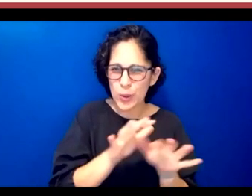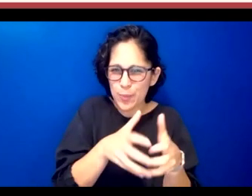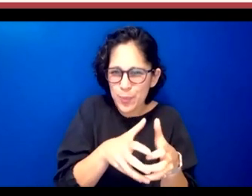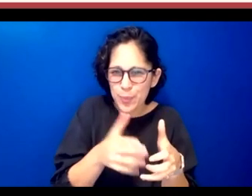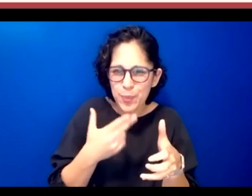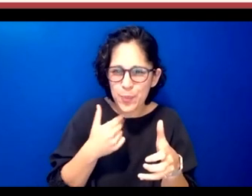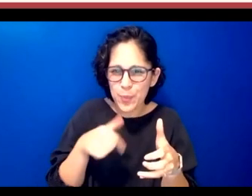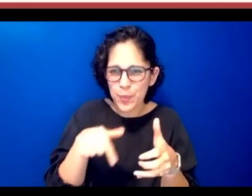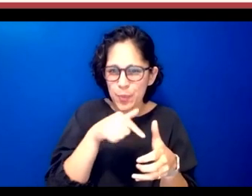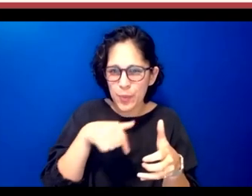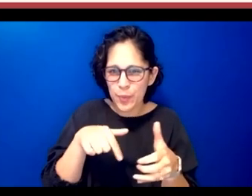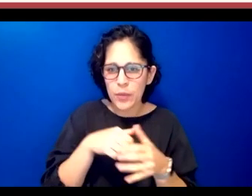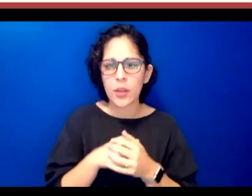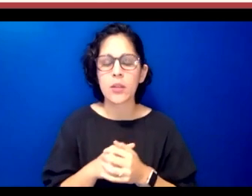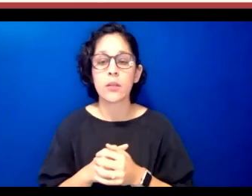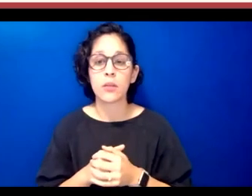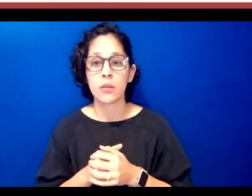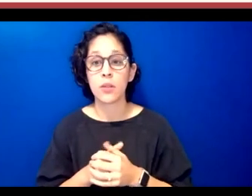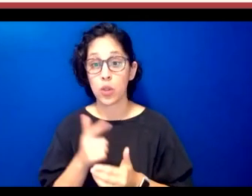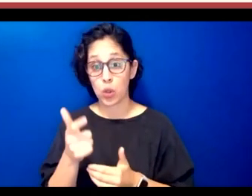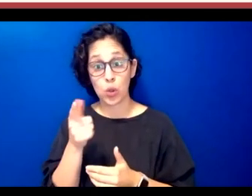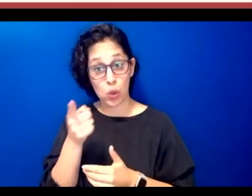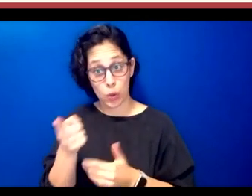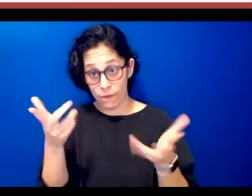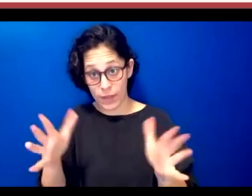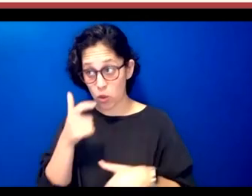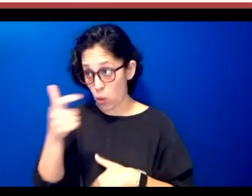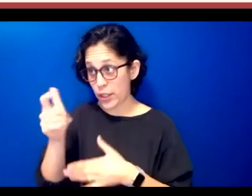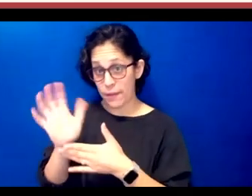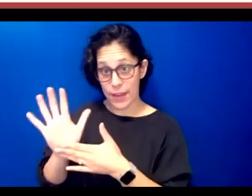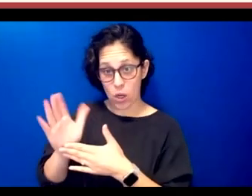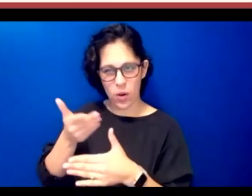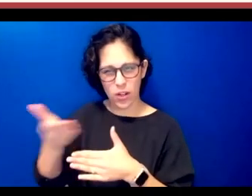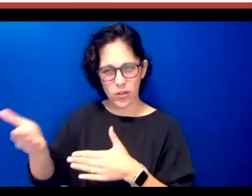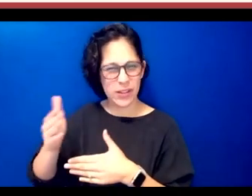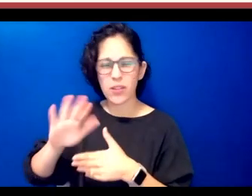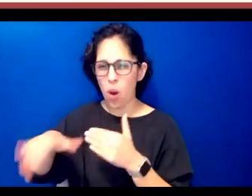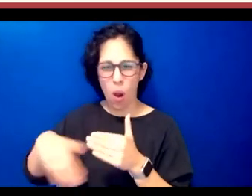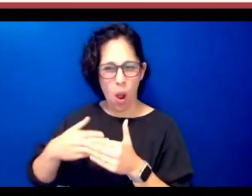so once you watch the introductory video which they're always all in chickasaw we don't usually